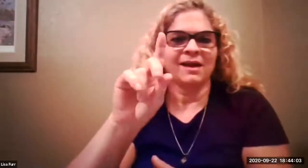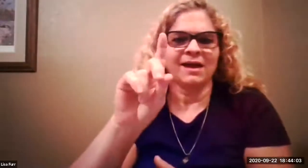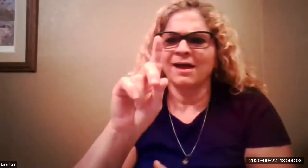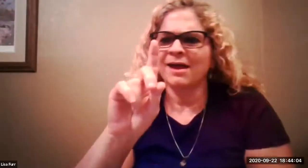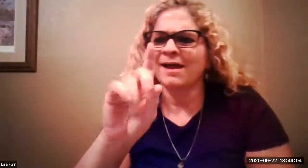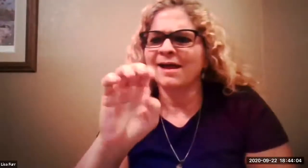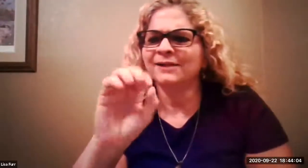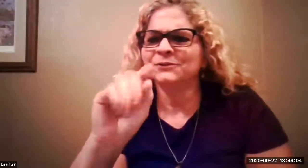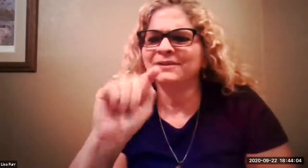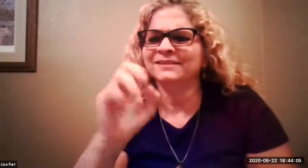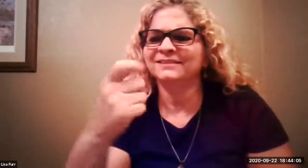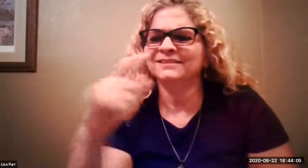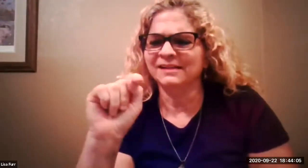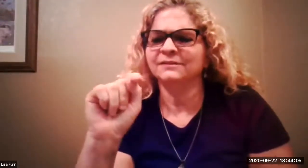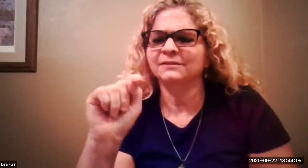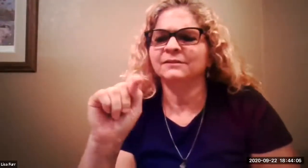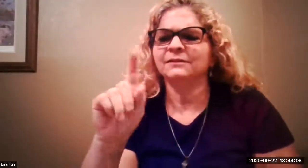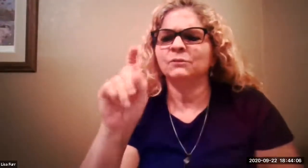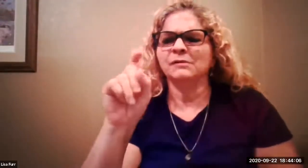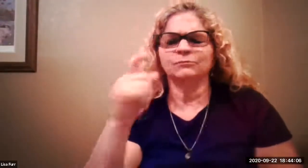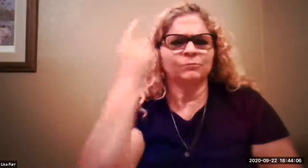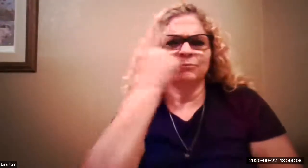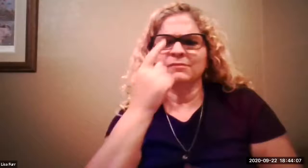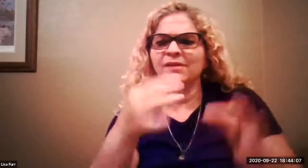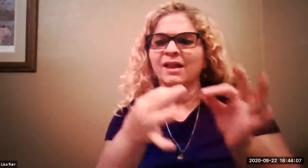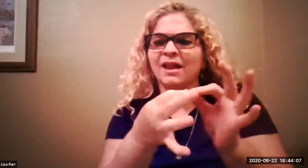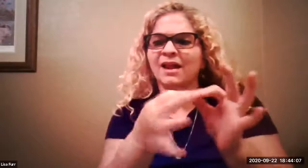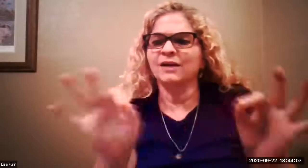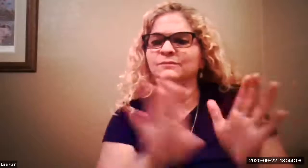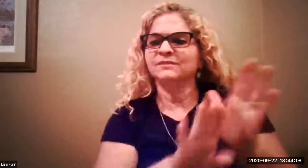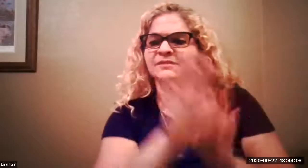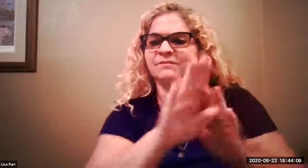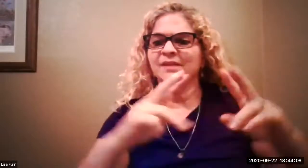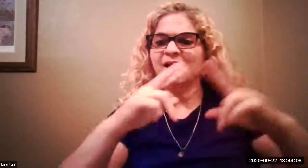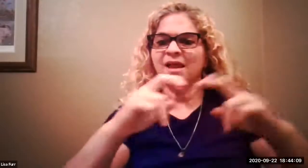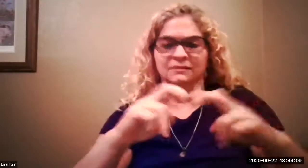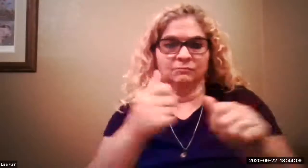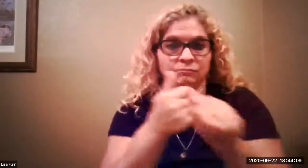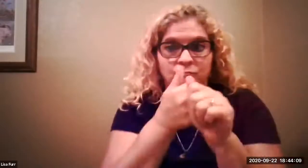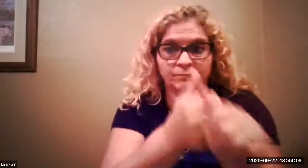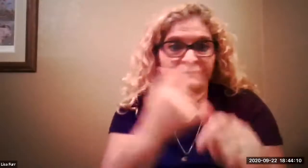information